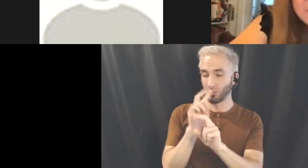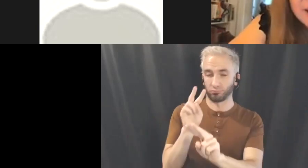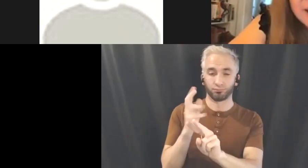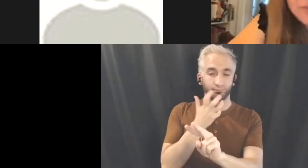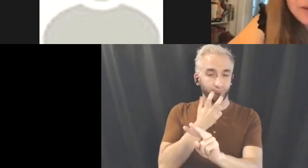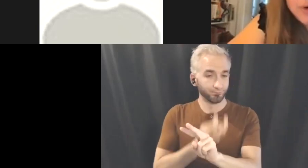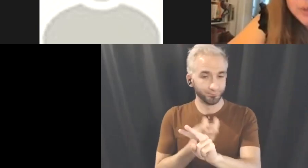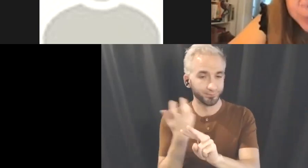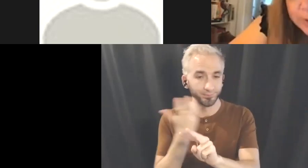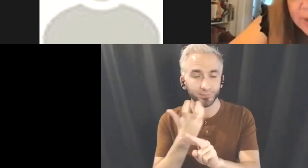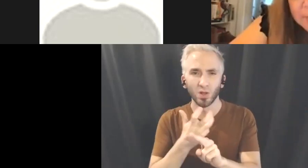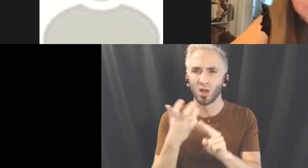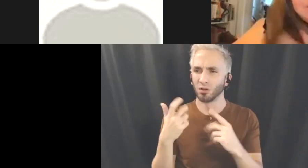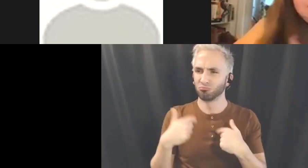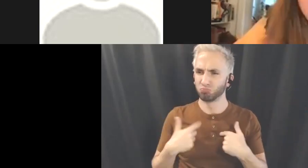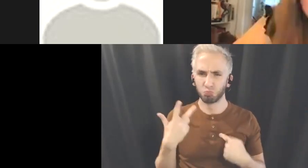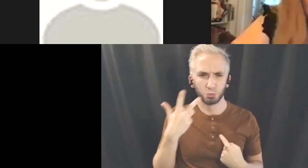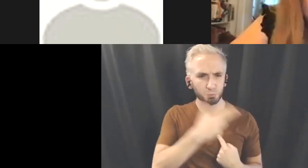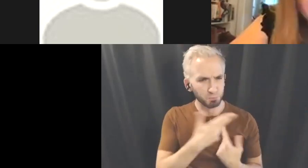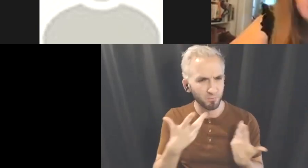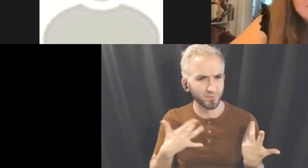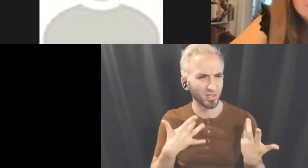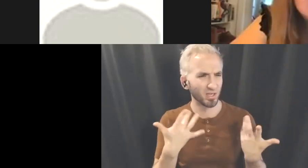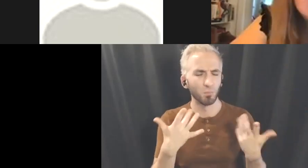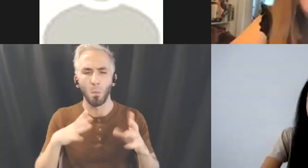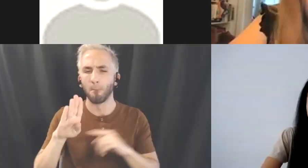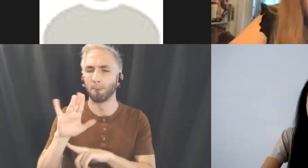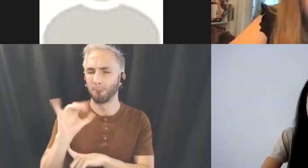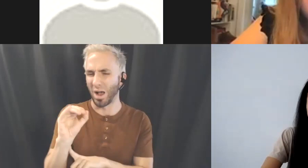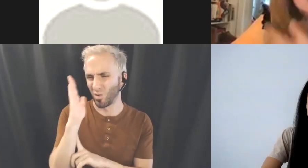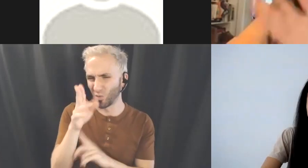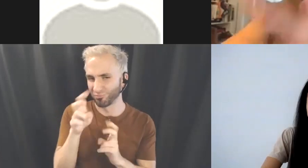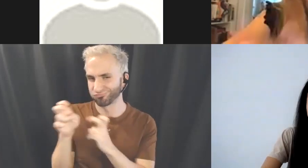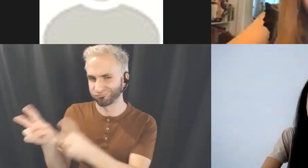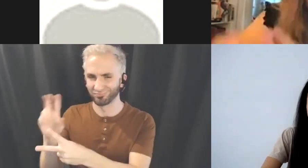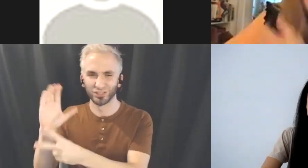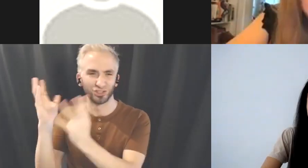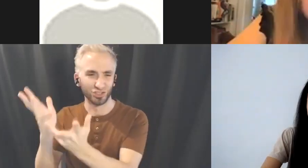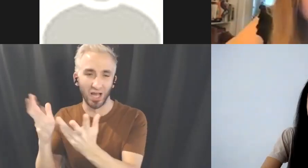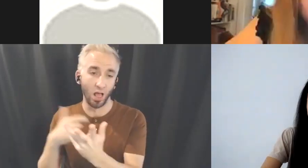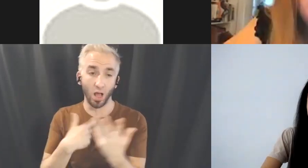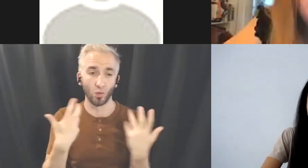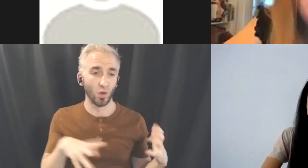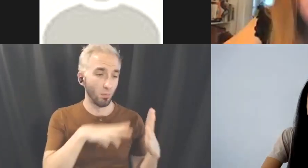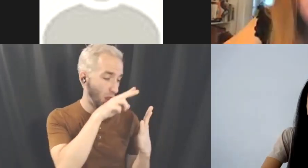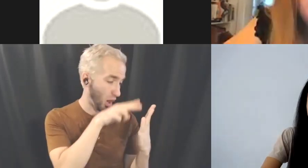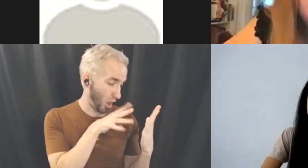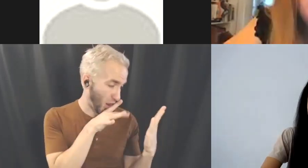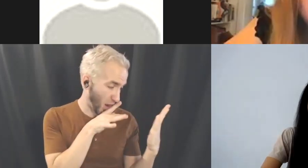I think we're going to put the bios in the chat for you so that I'm not reading things that are available to you.